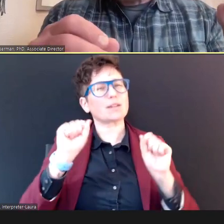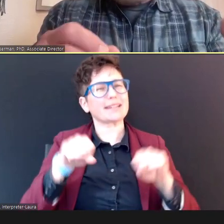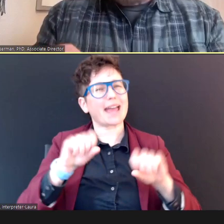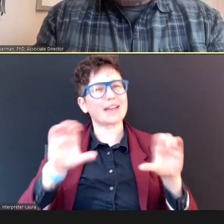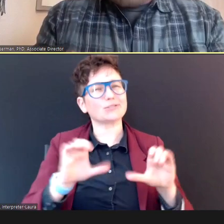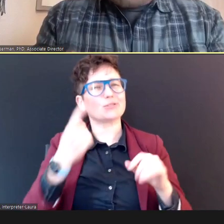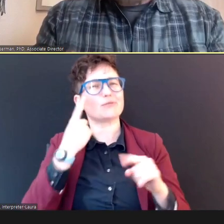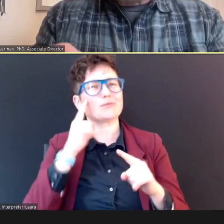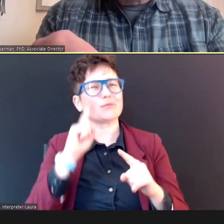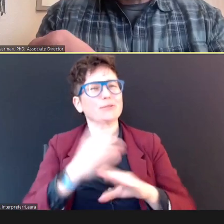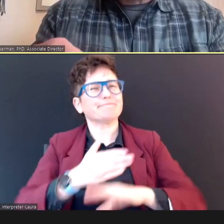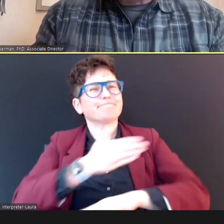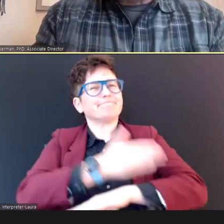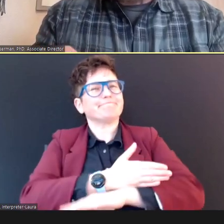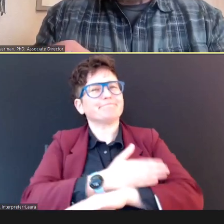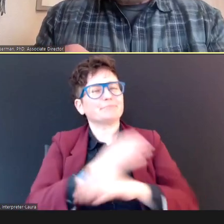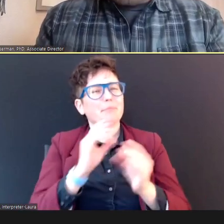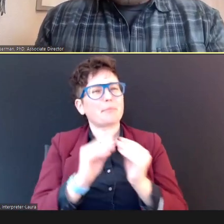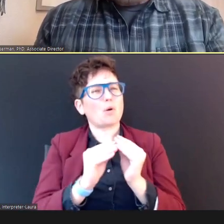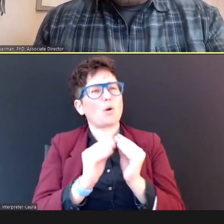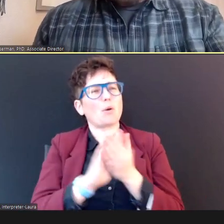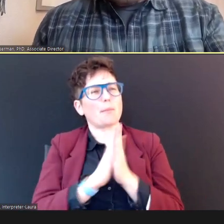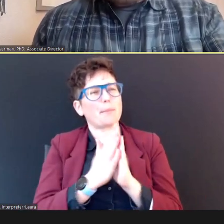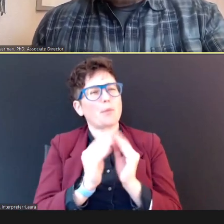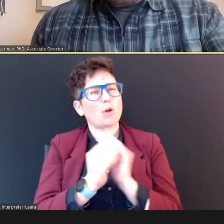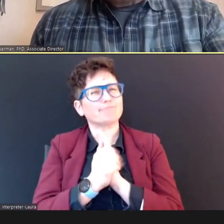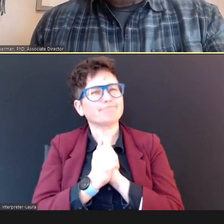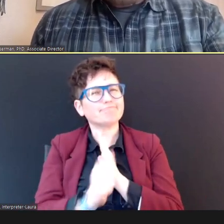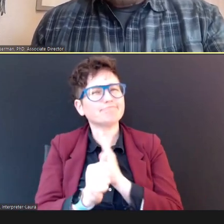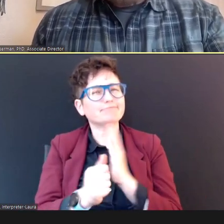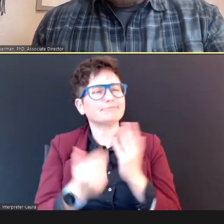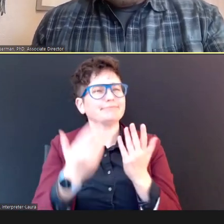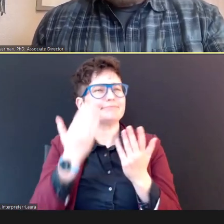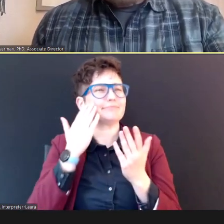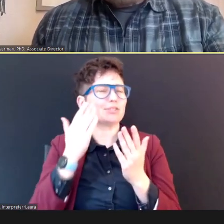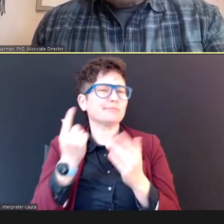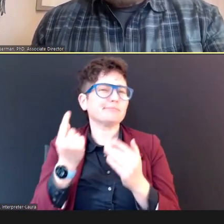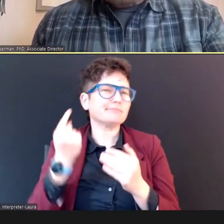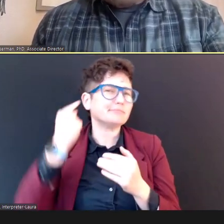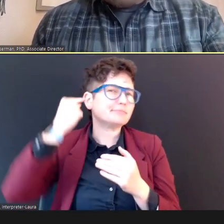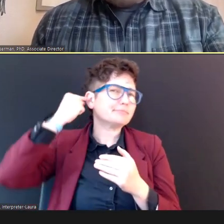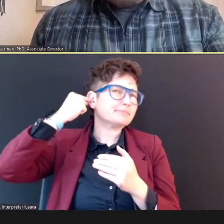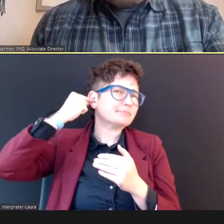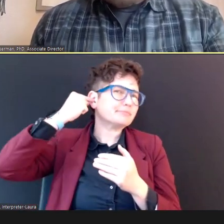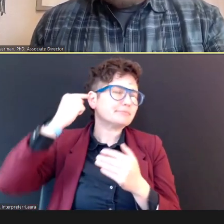More skillful at, getting a probe in the ear for it to have a good